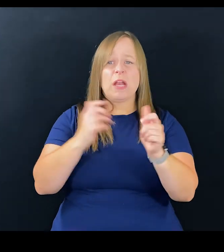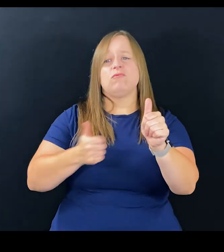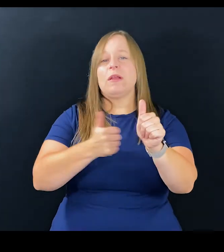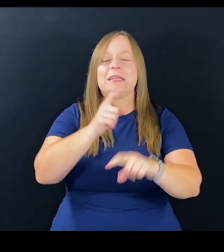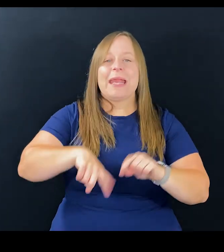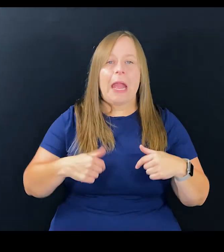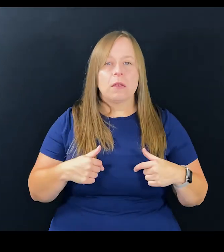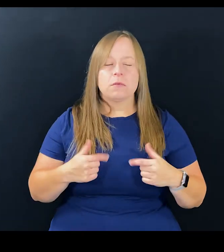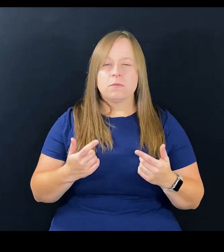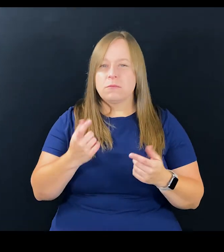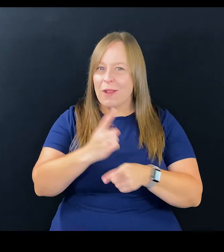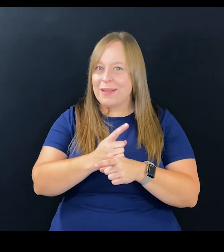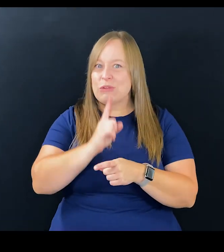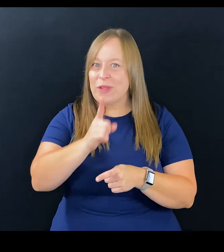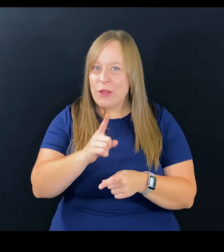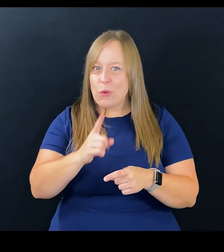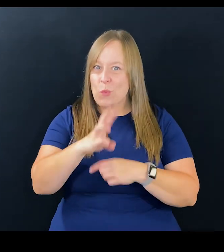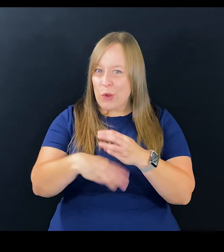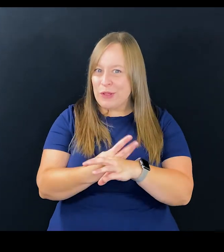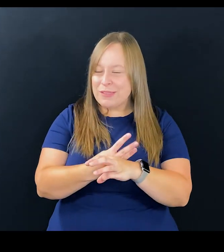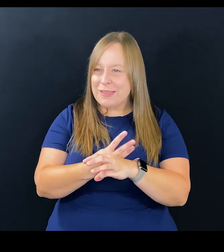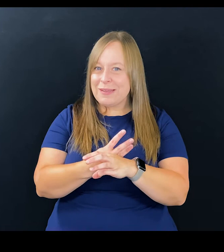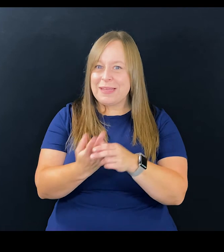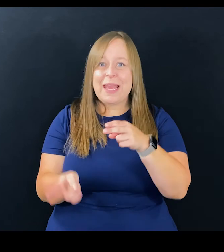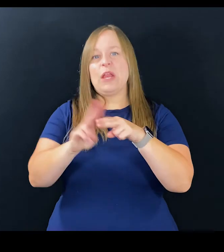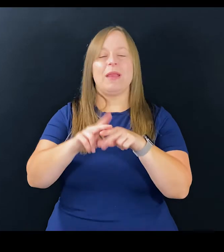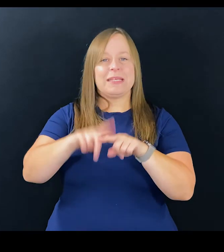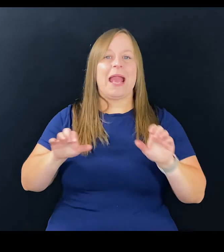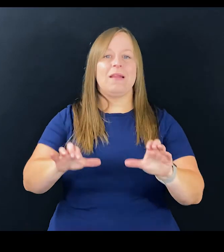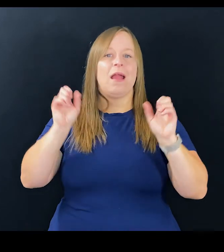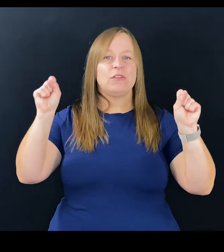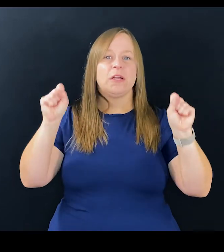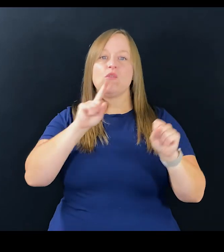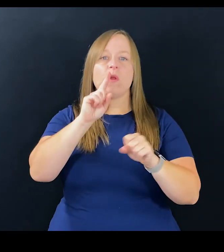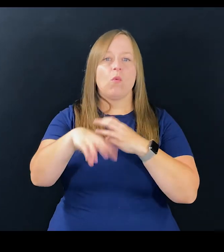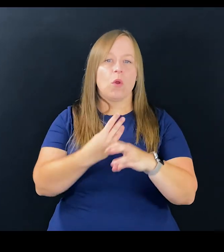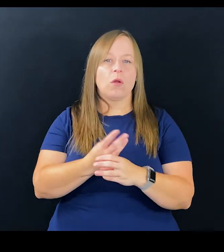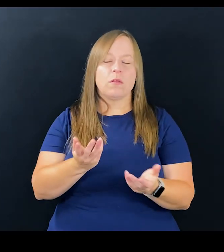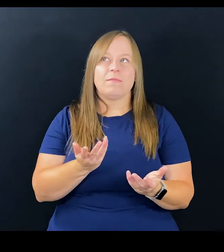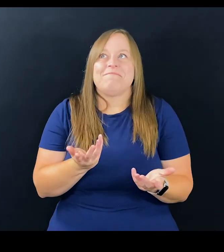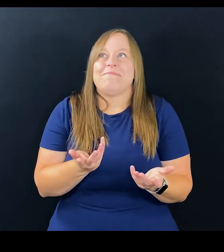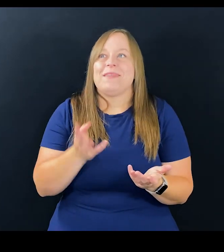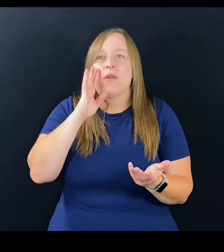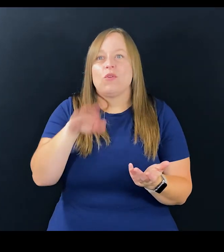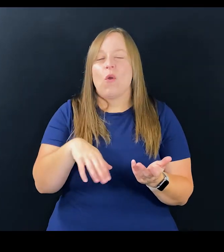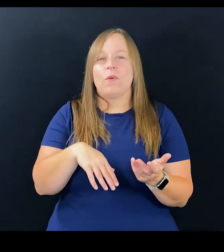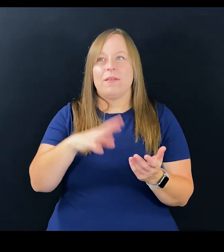and he's not running to chase somebody 'cause he can't, right? And because it's real world, and he's gaining weight because he can't exercise, it's real world.